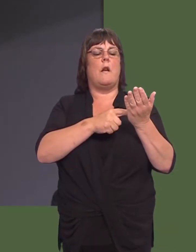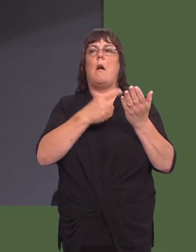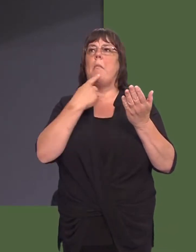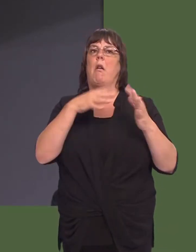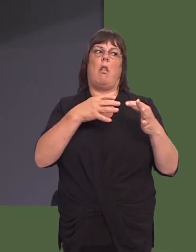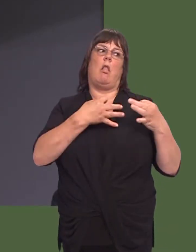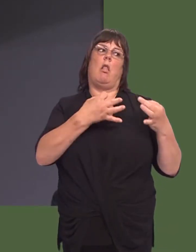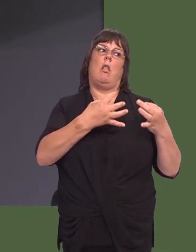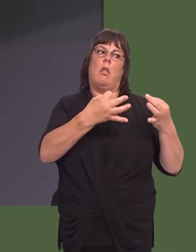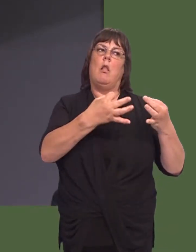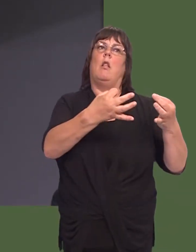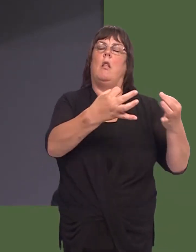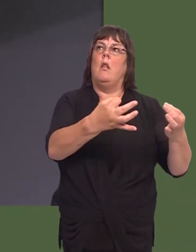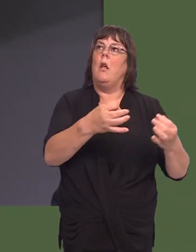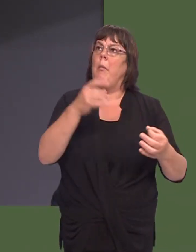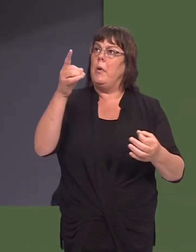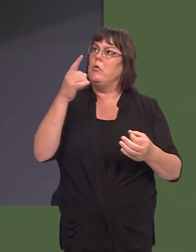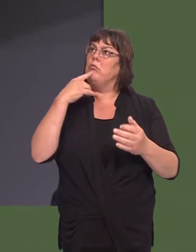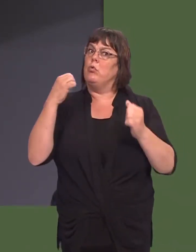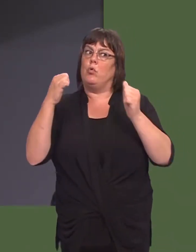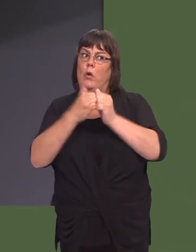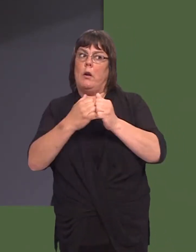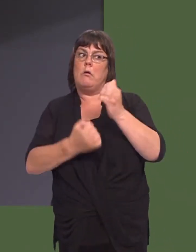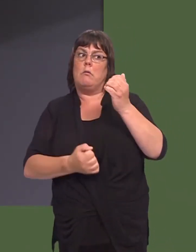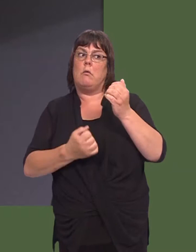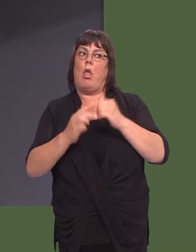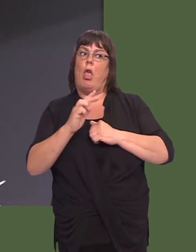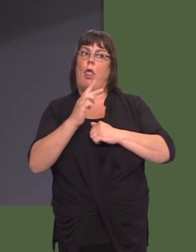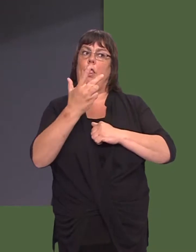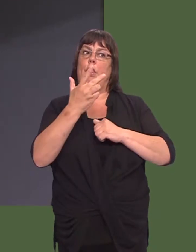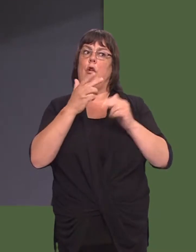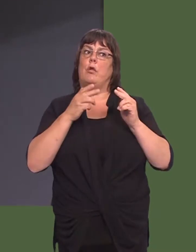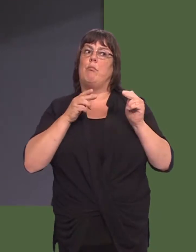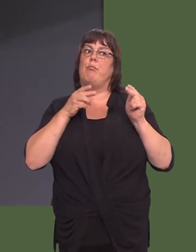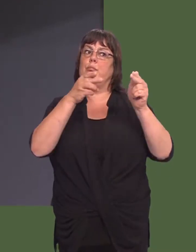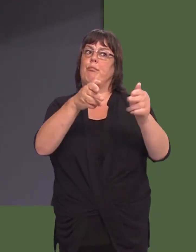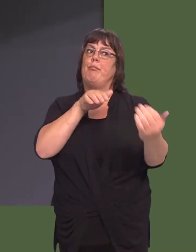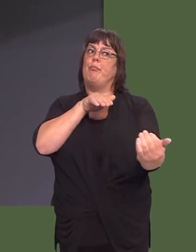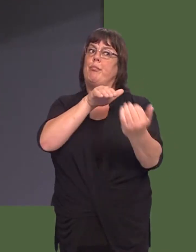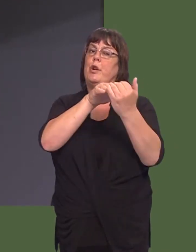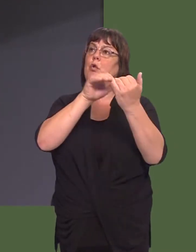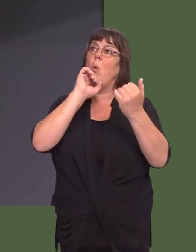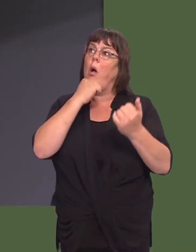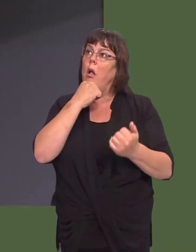that you envisage this going ahead on the basis of the situation remaining as it currently does?